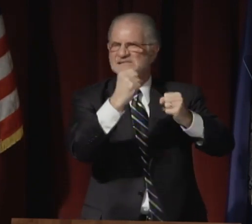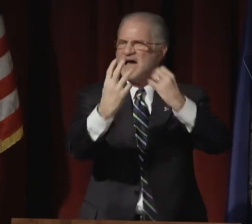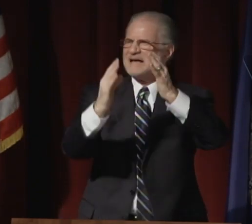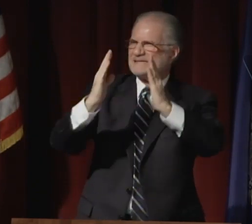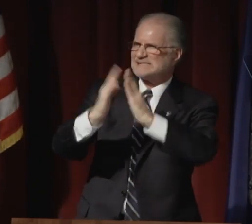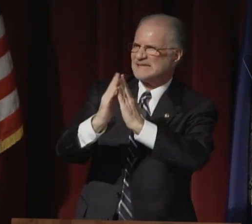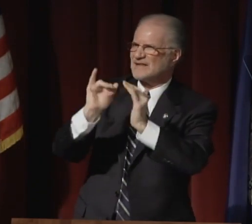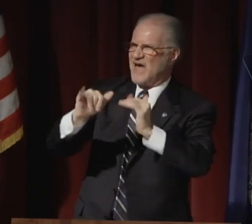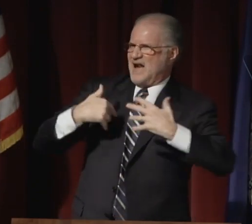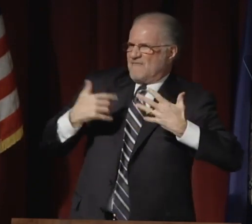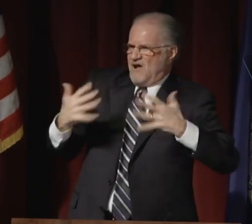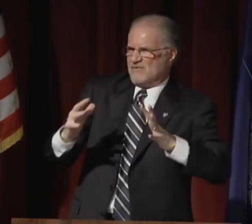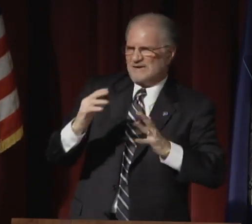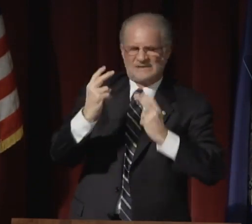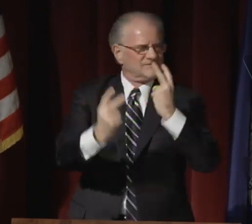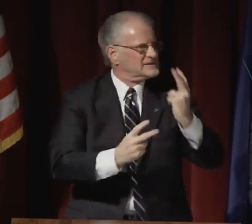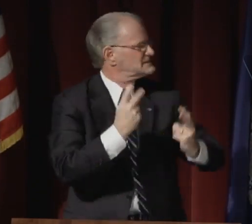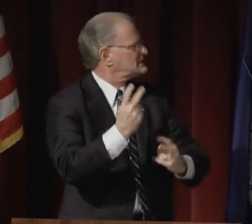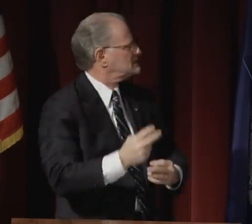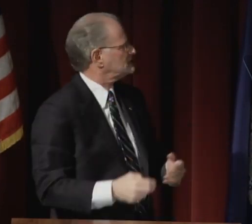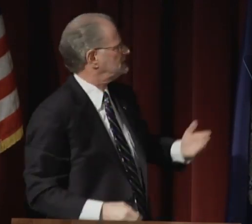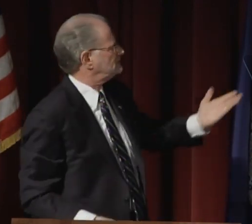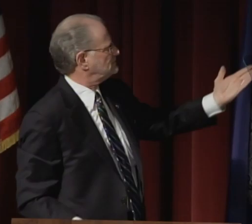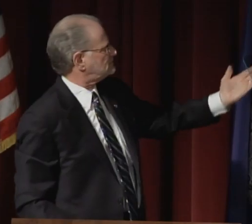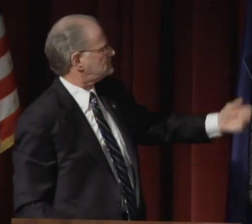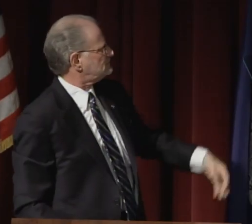Each of the thirty-nine stars is a city I visited.